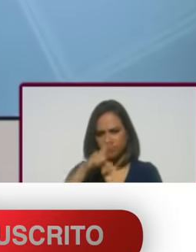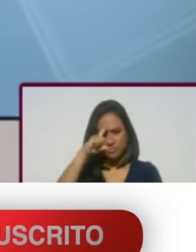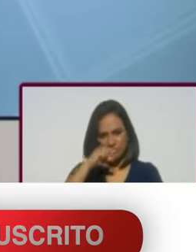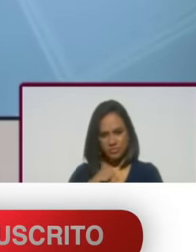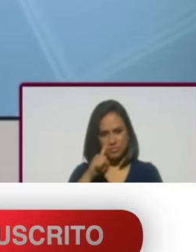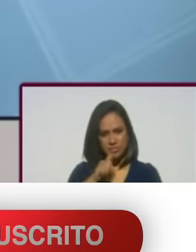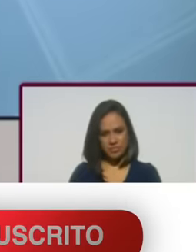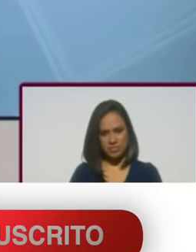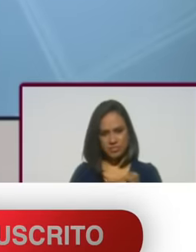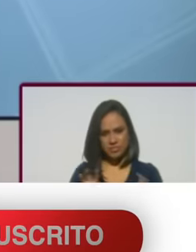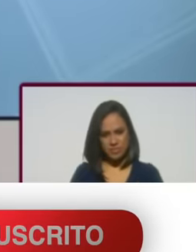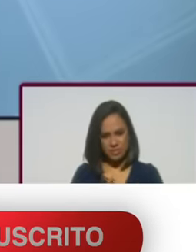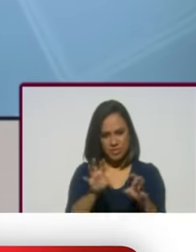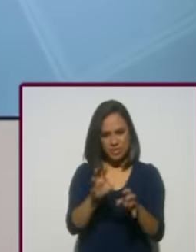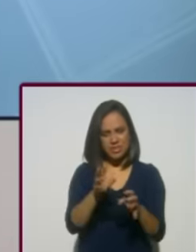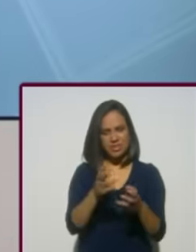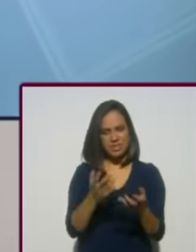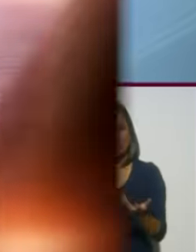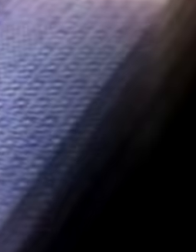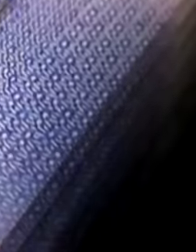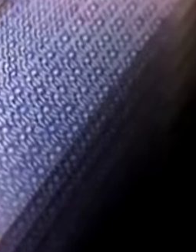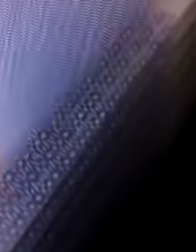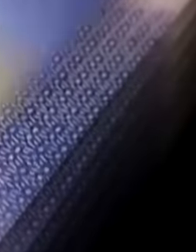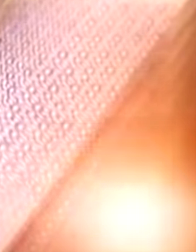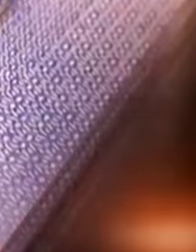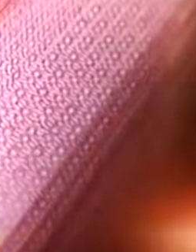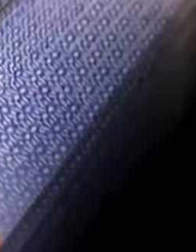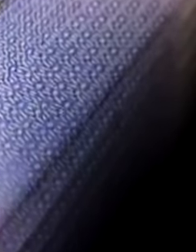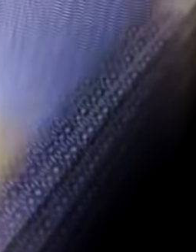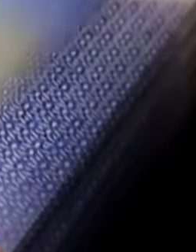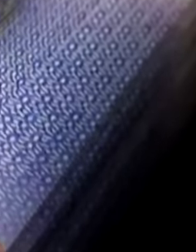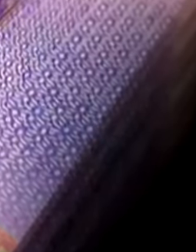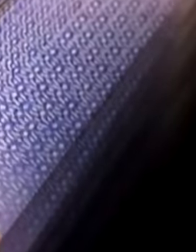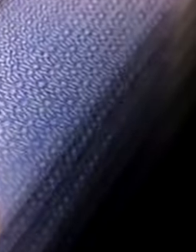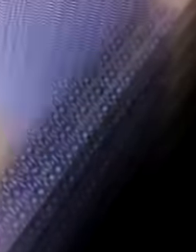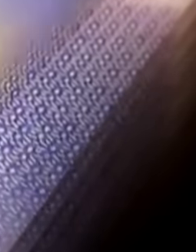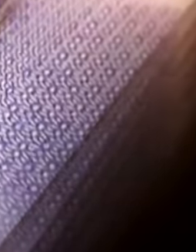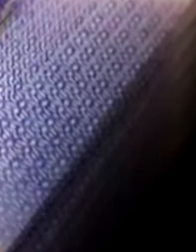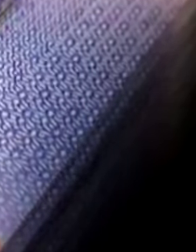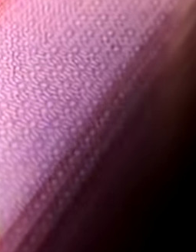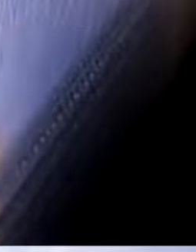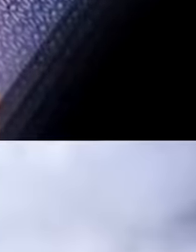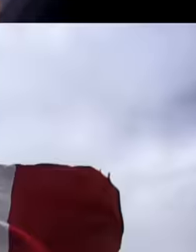the Mega fraud that this pseudo writer and researcher committed to the